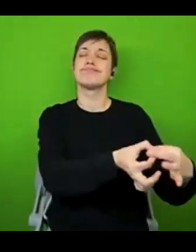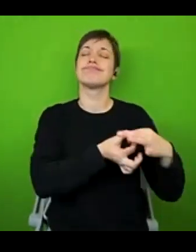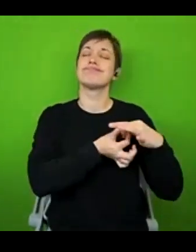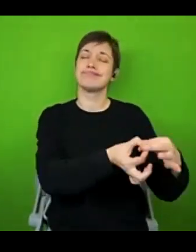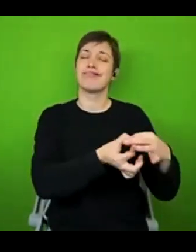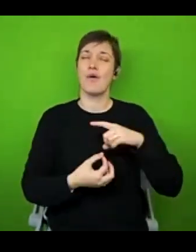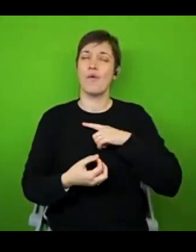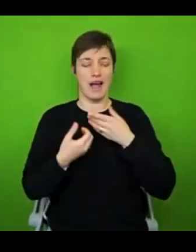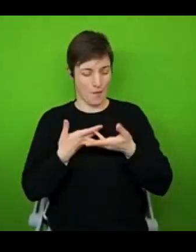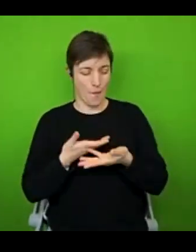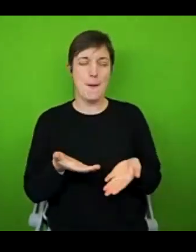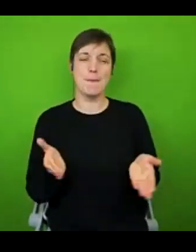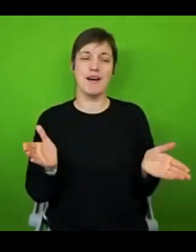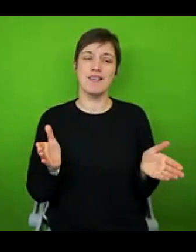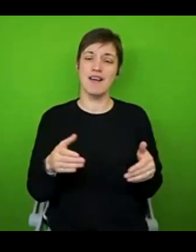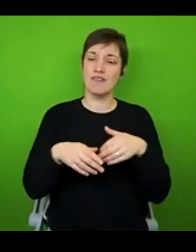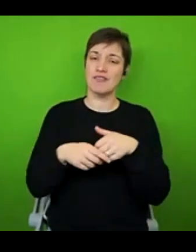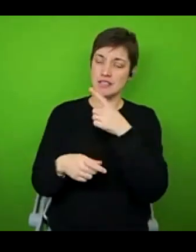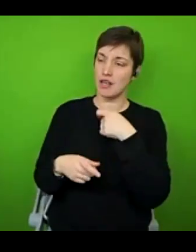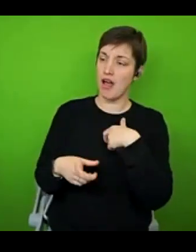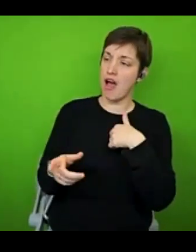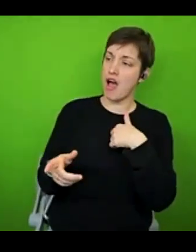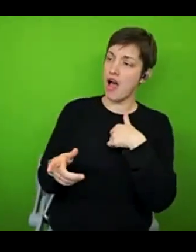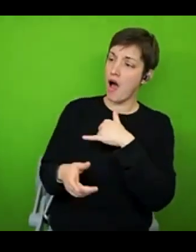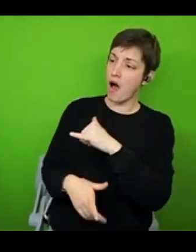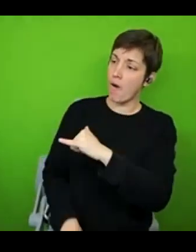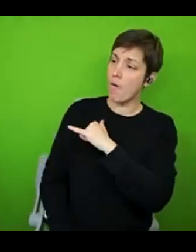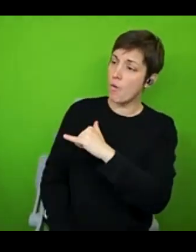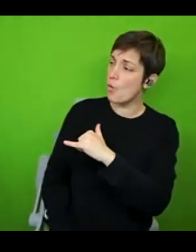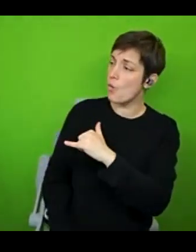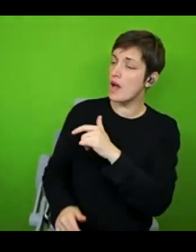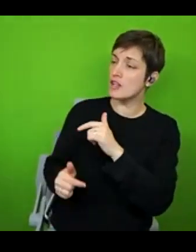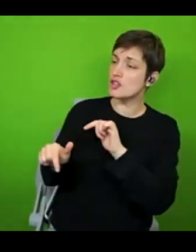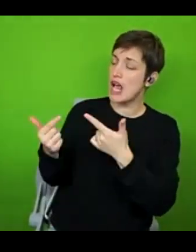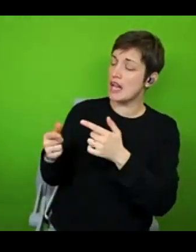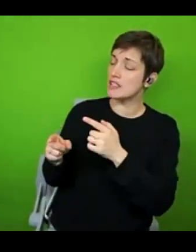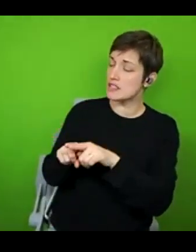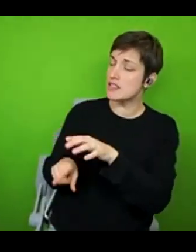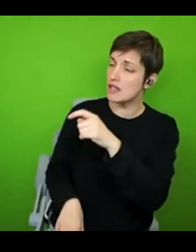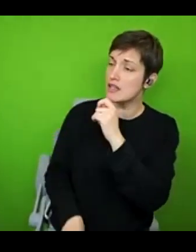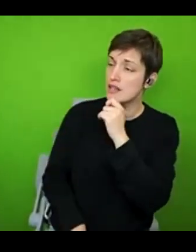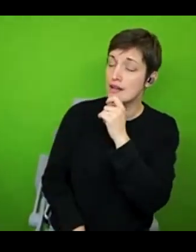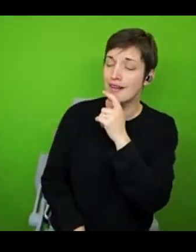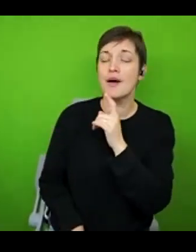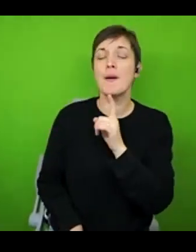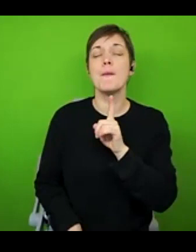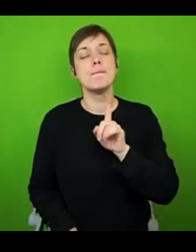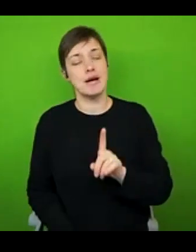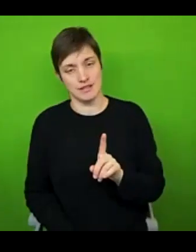feel more comfortable to be vulnerable about any challenges they're facing too. But in the same breath, please don't feel like it's entirely